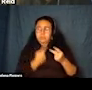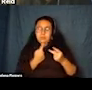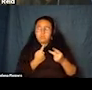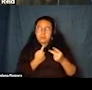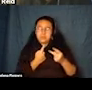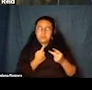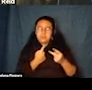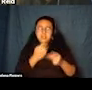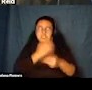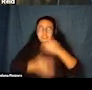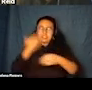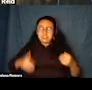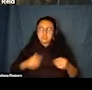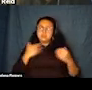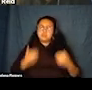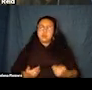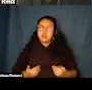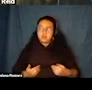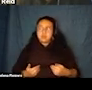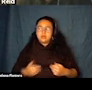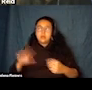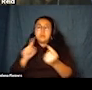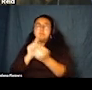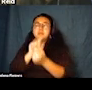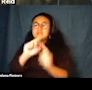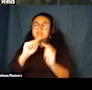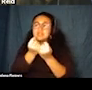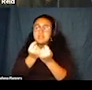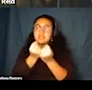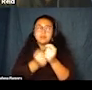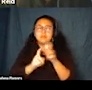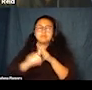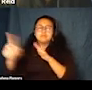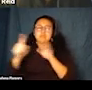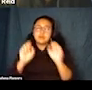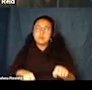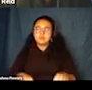Thomas meets his team with Farrell and Lucy after the truck. Okay.